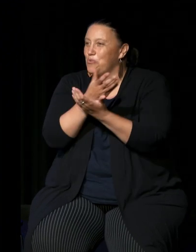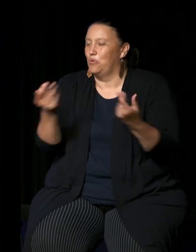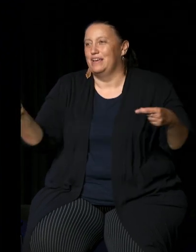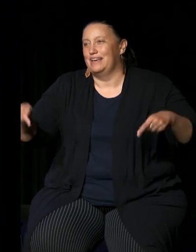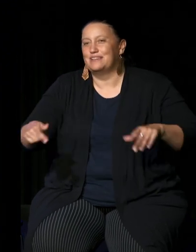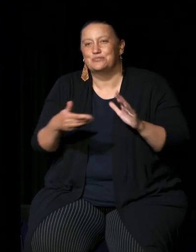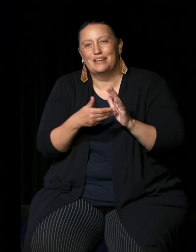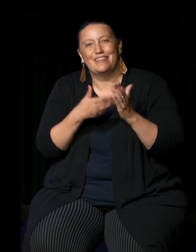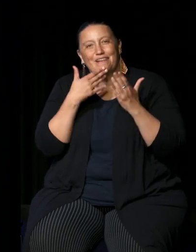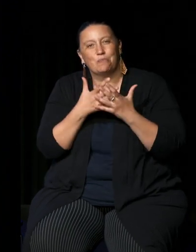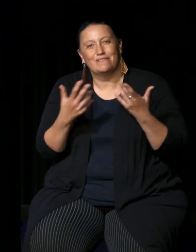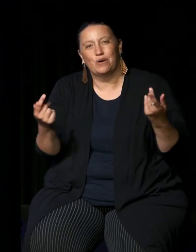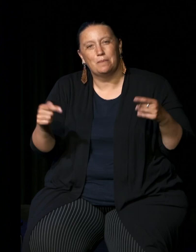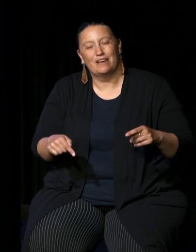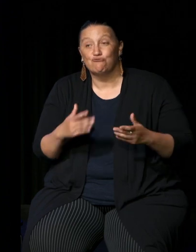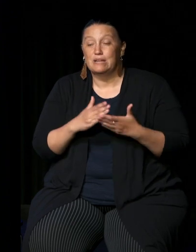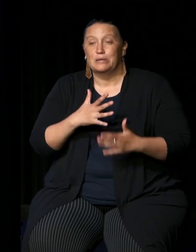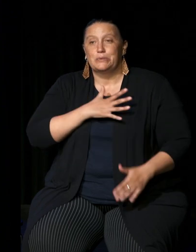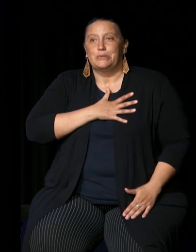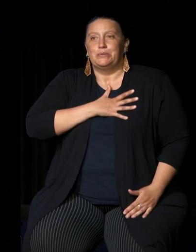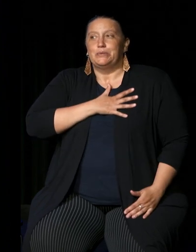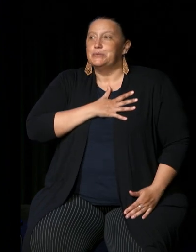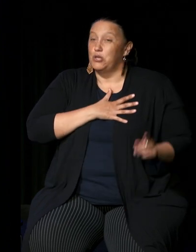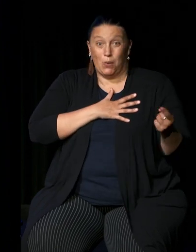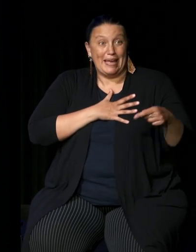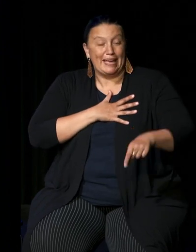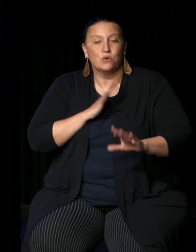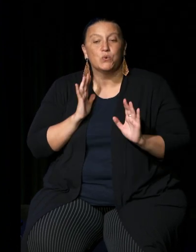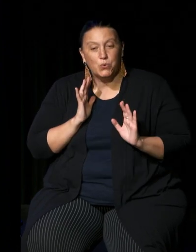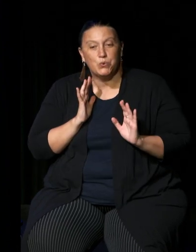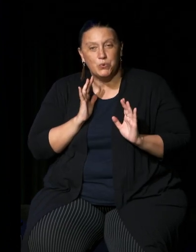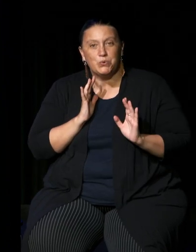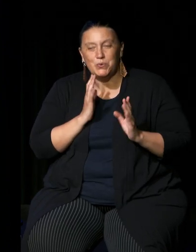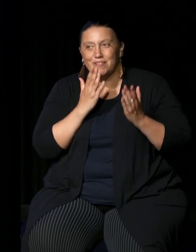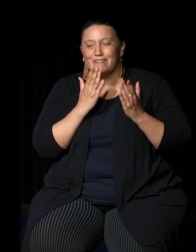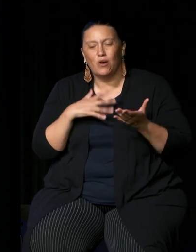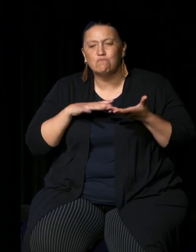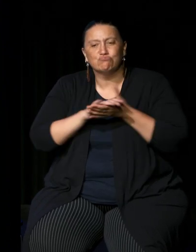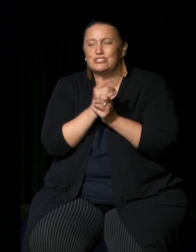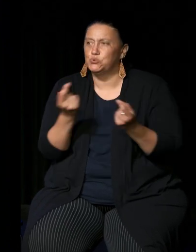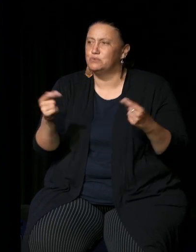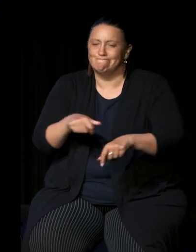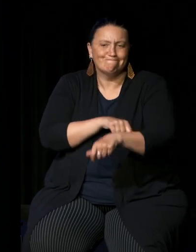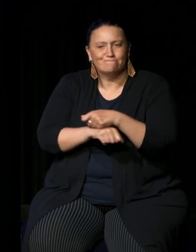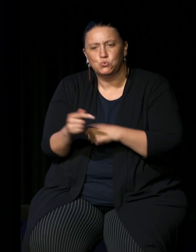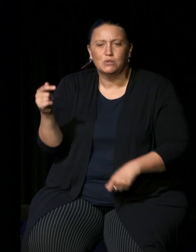means a lot that you're here actually to me I really appreciate you you taking the time to